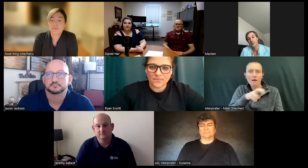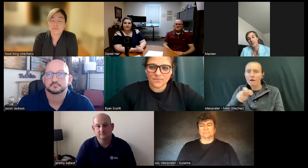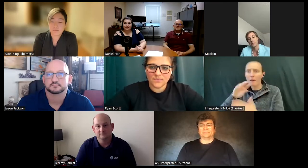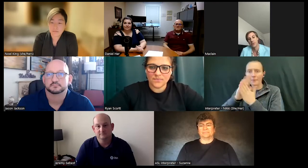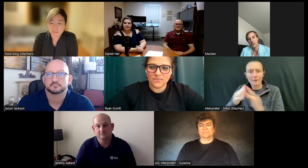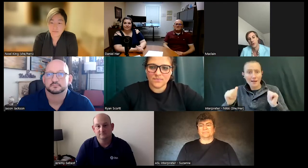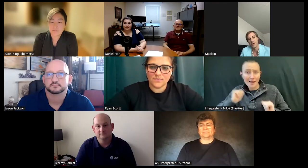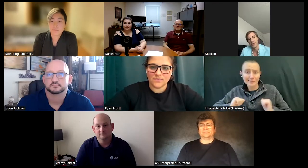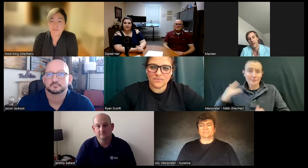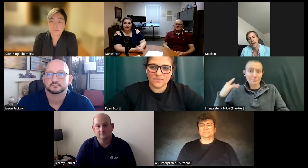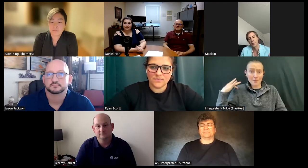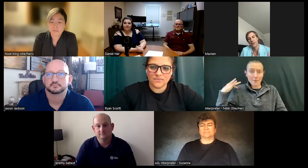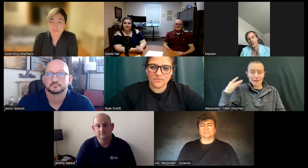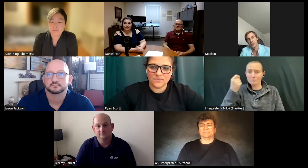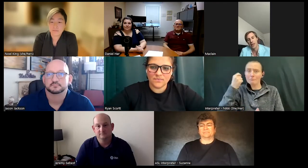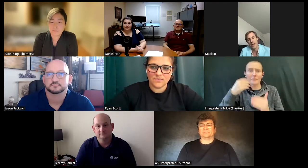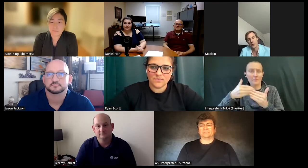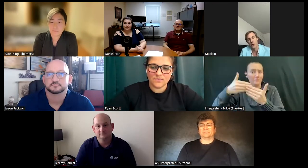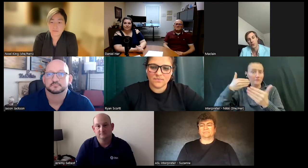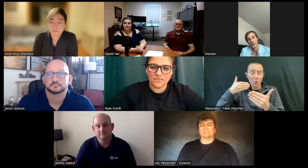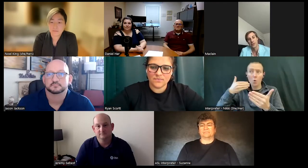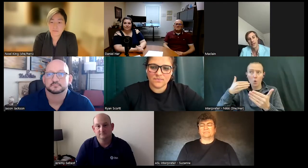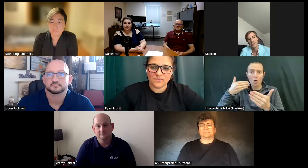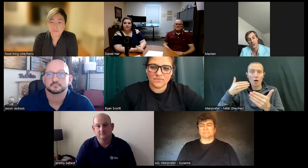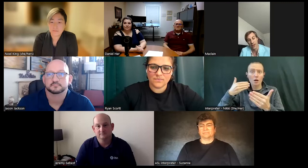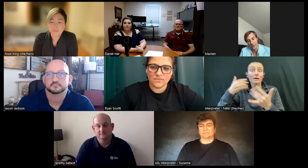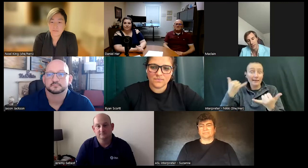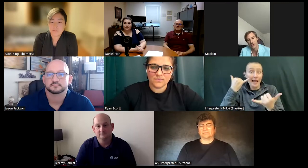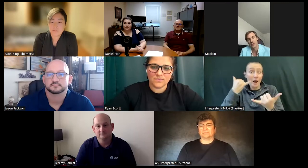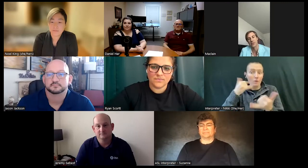modeling before I went into what I'm now known for. Which is, I specialize in concerts